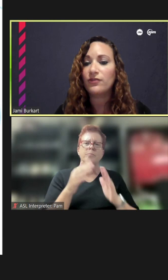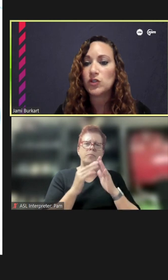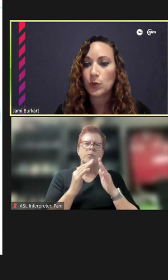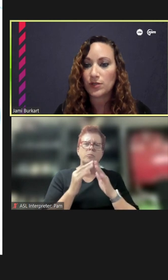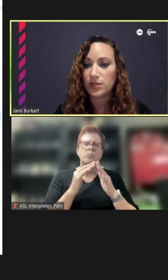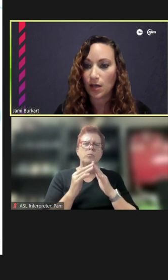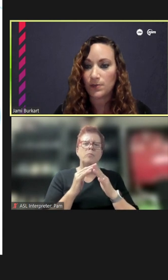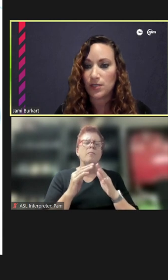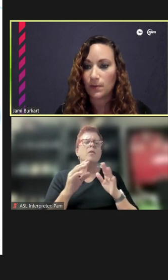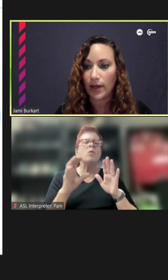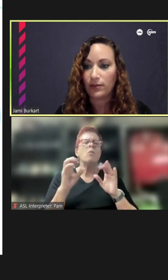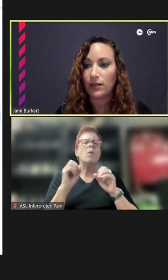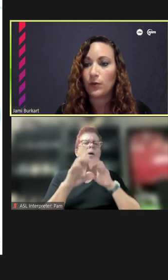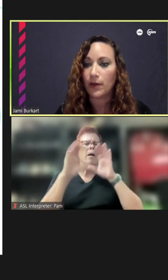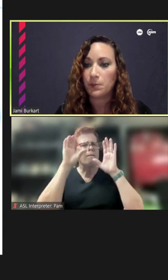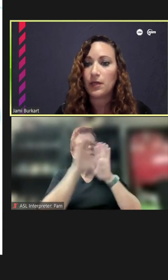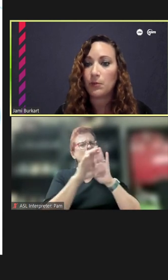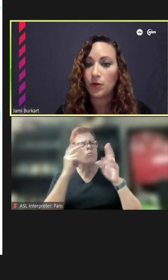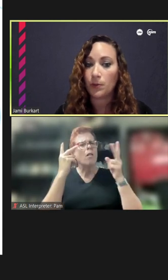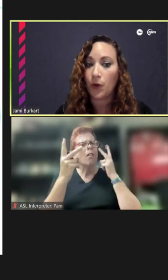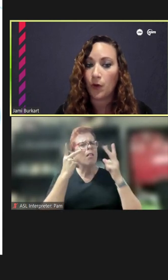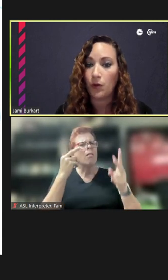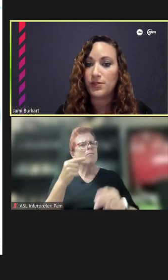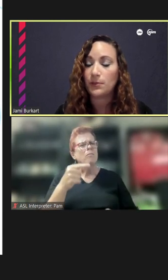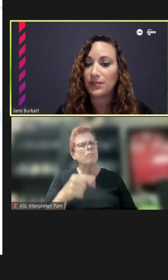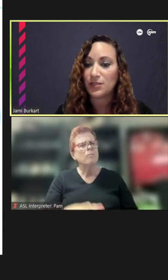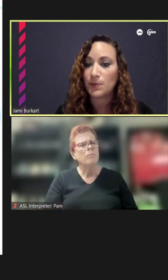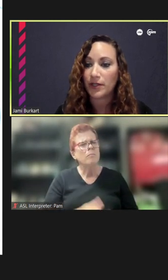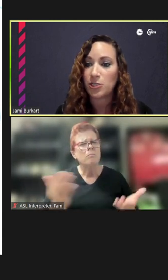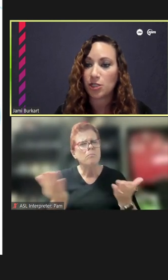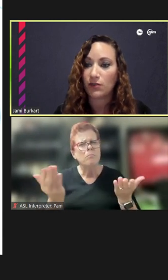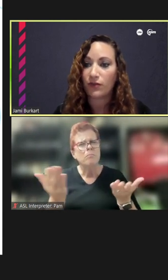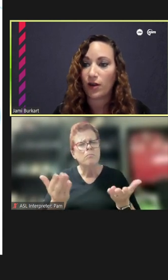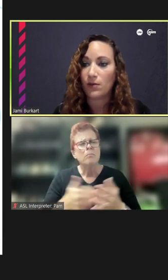of visuals come to mind that we might be able to pull some inspiration from?